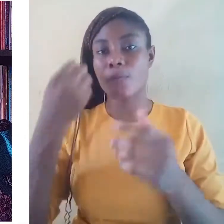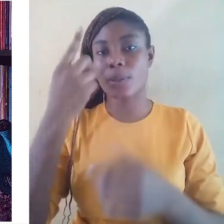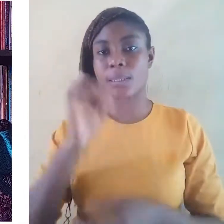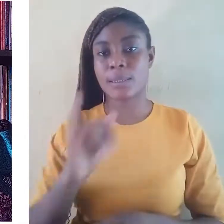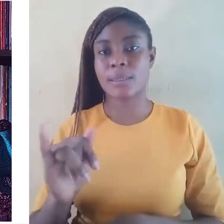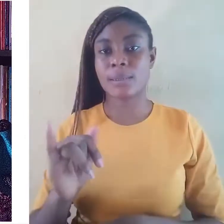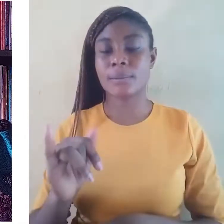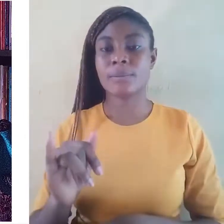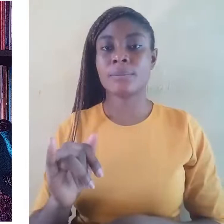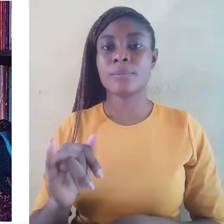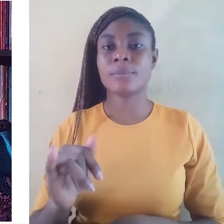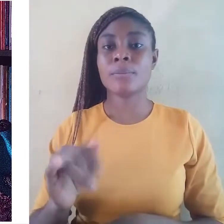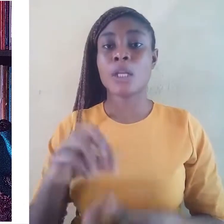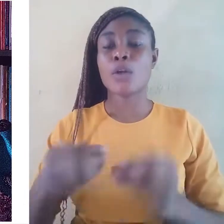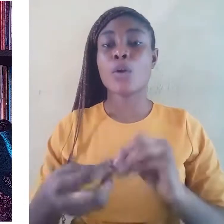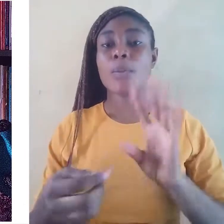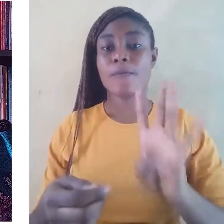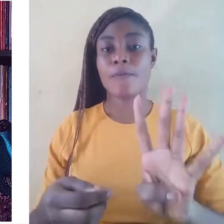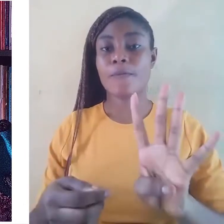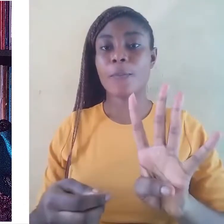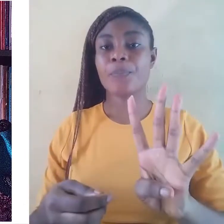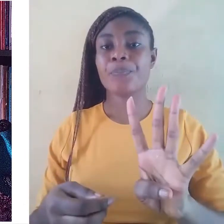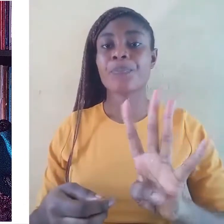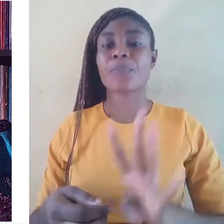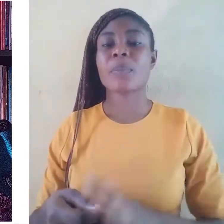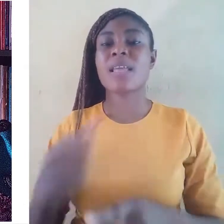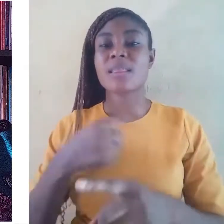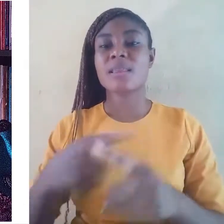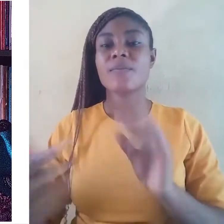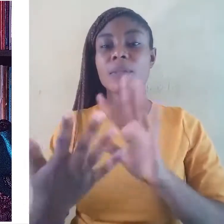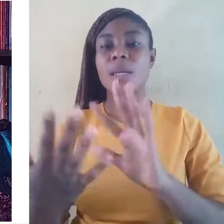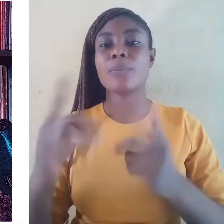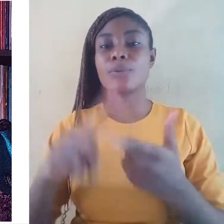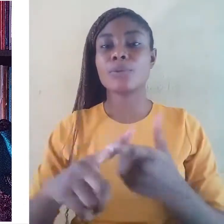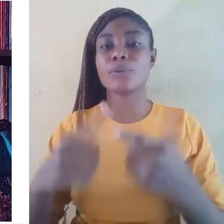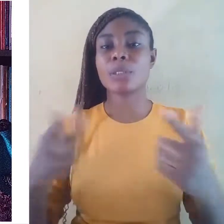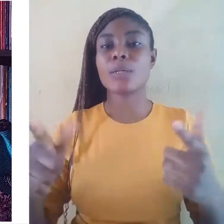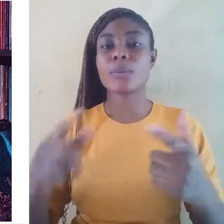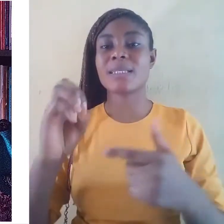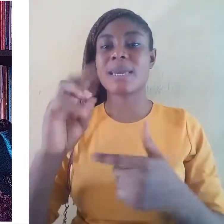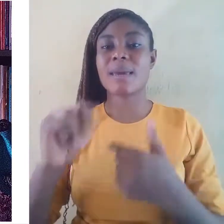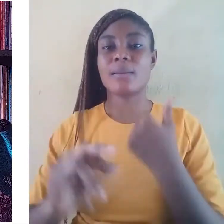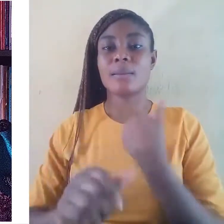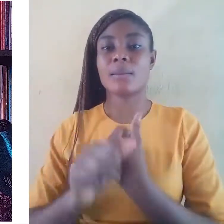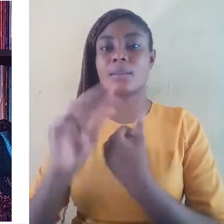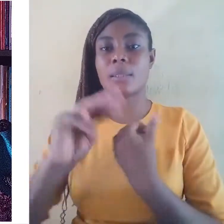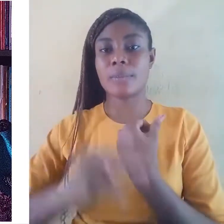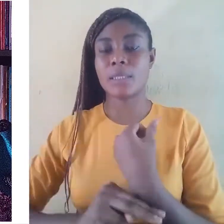A different approach to language endangerment A different approach to language endangerment